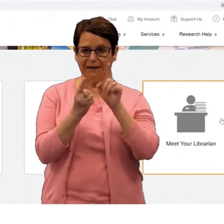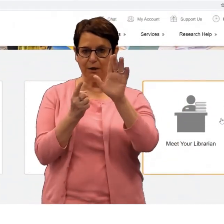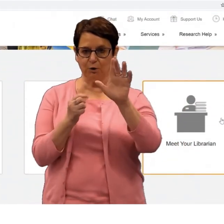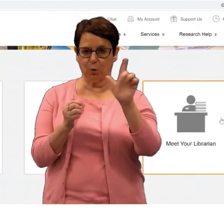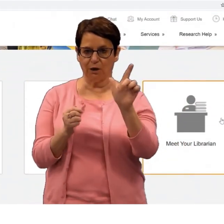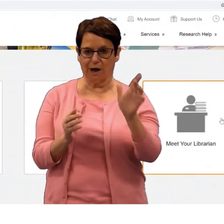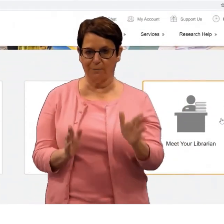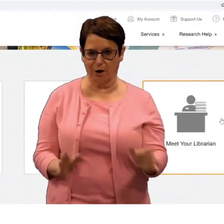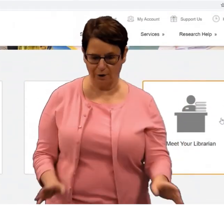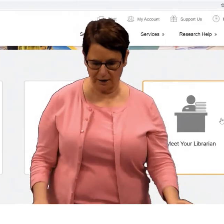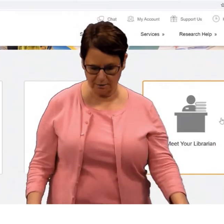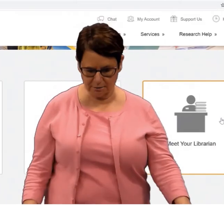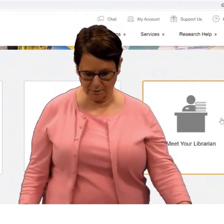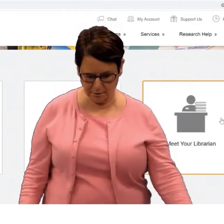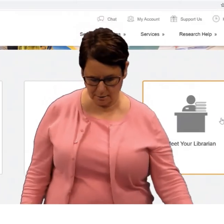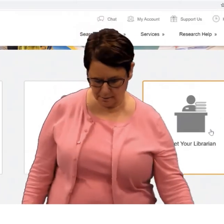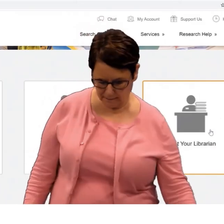Scroll down to "Meet Your Librarian".